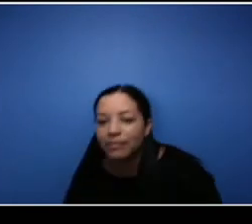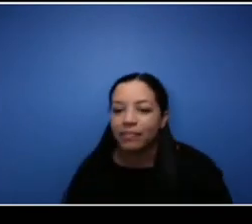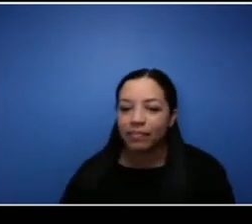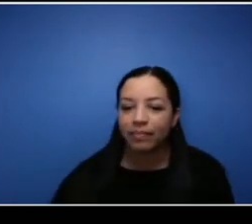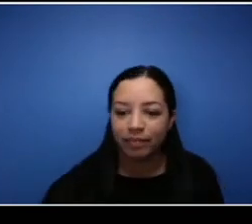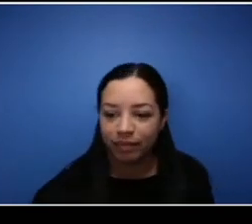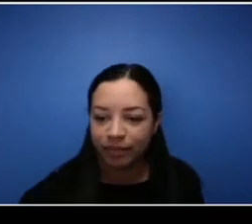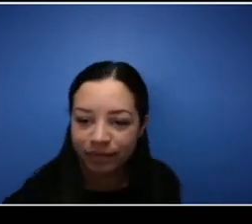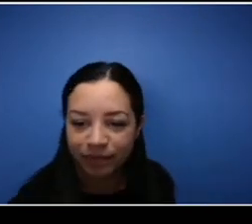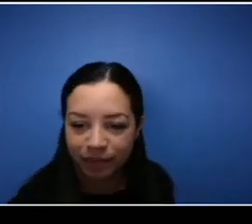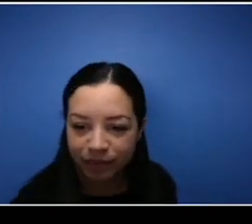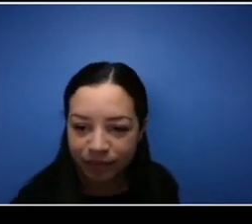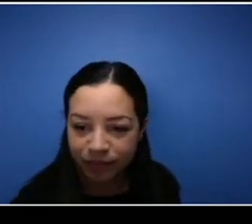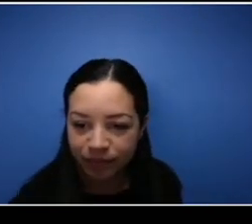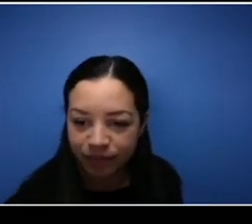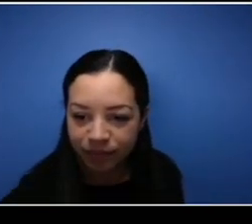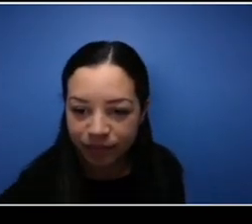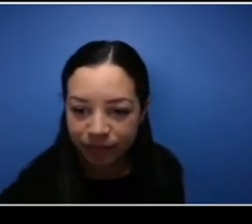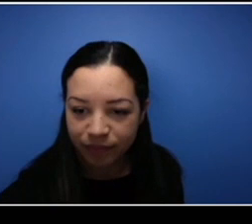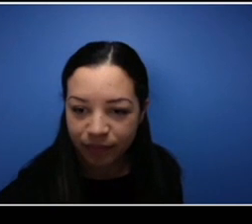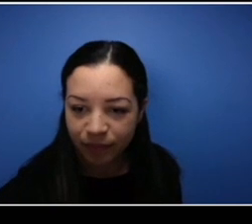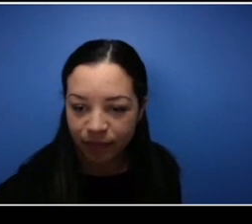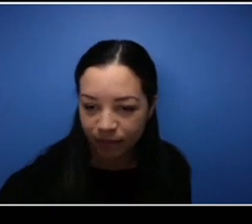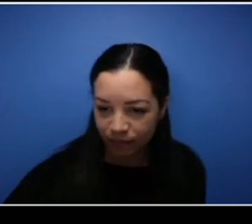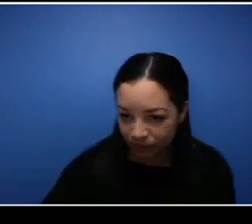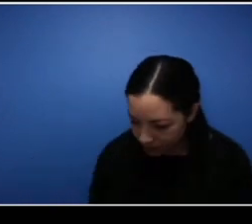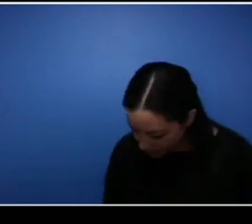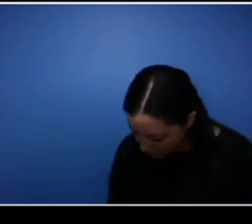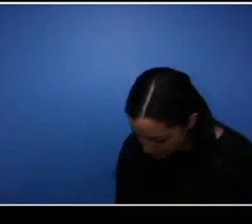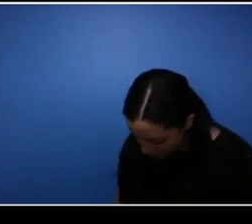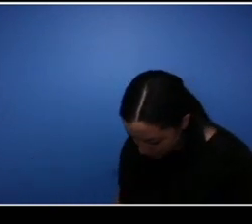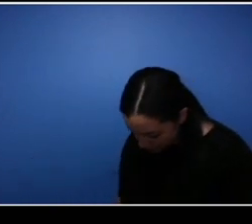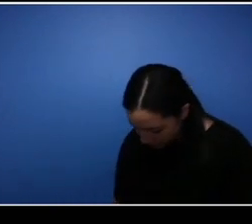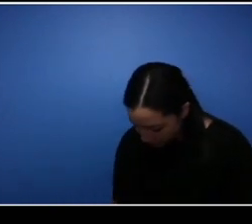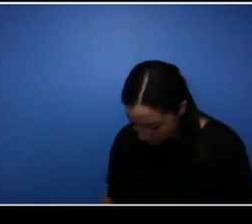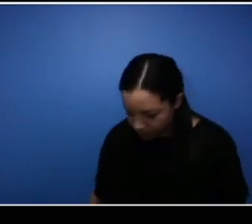I feel like there's so much more resources available now uh to the Black community for